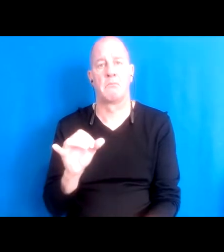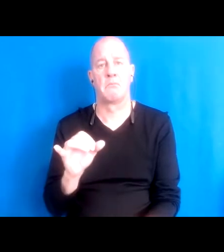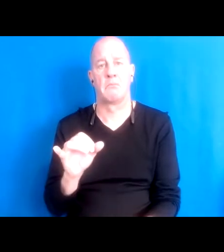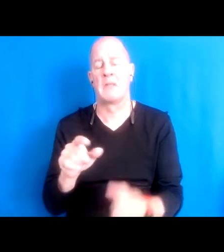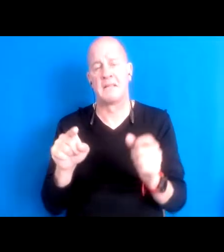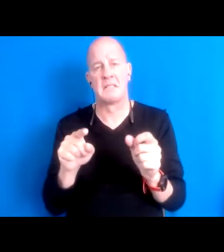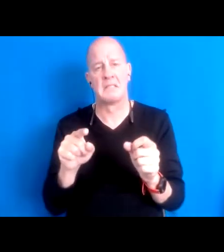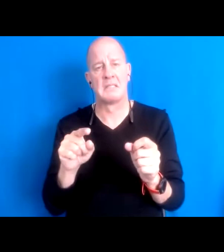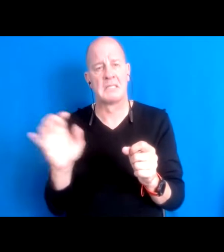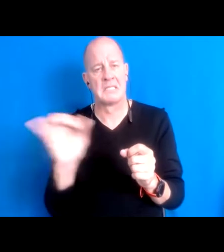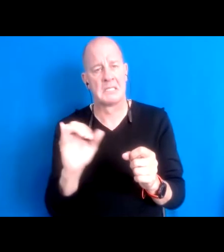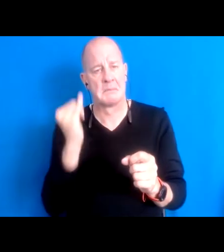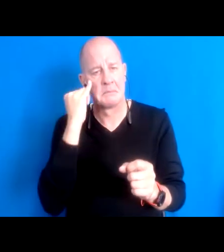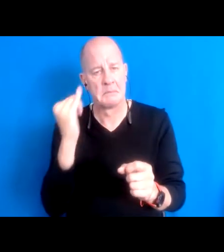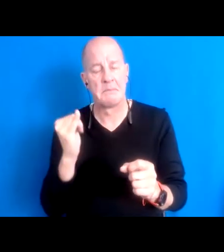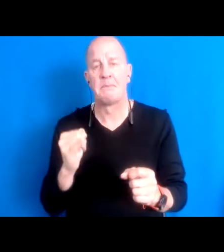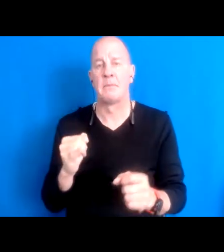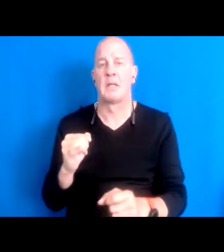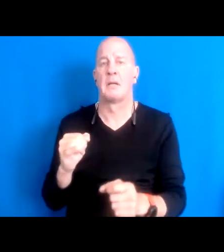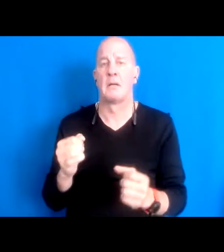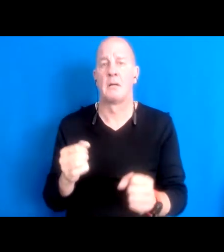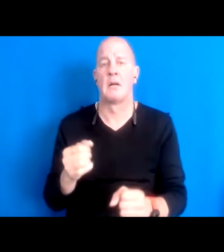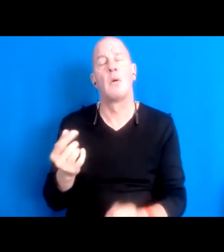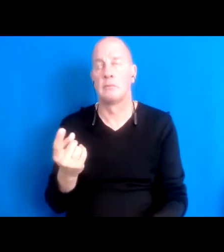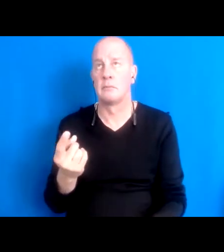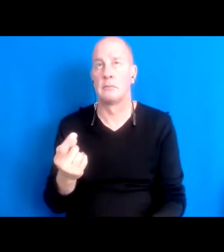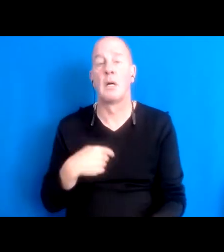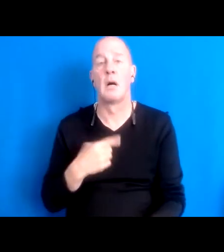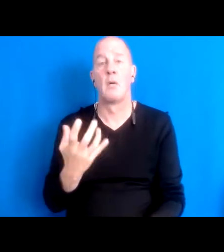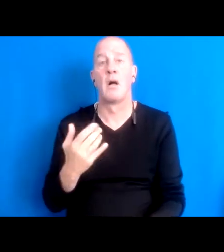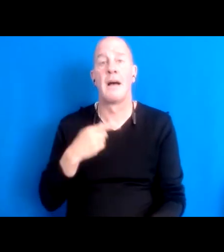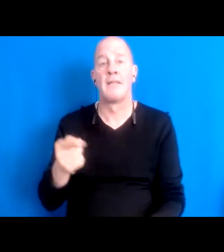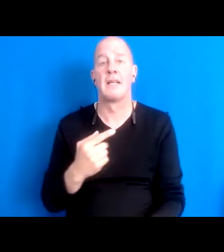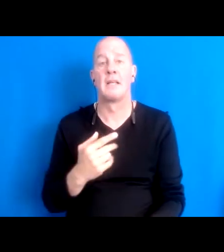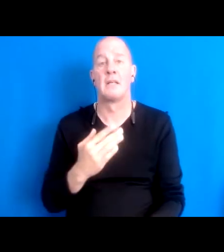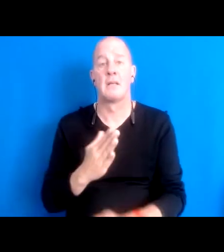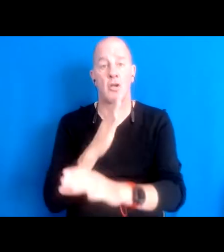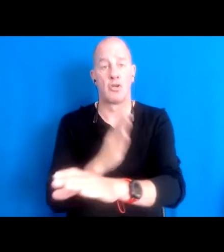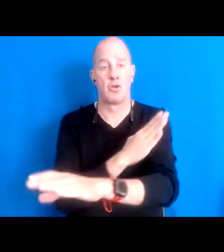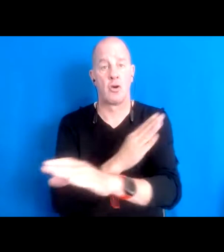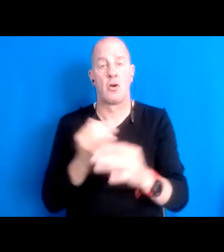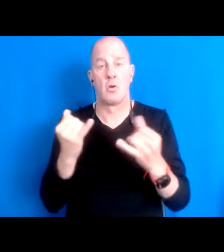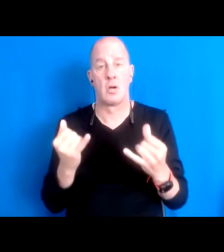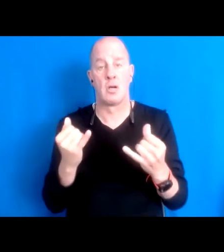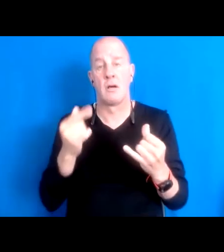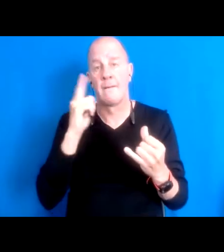15:43:53 Is that I want to give this song out right now for the listeners and for the